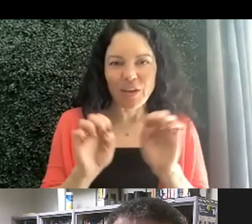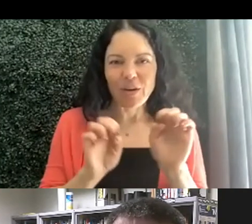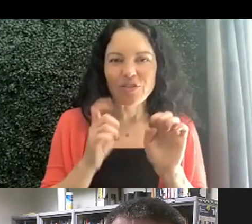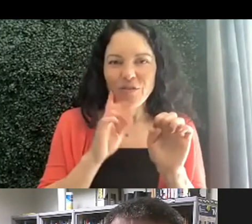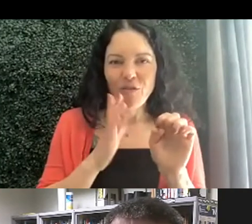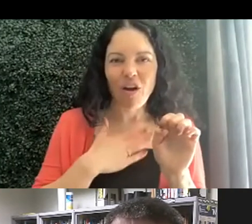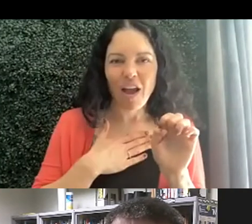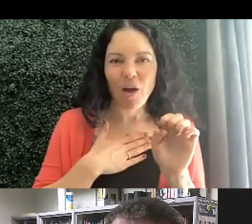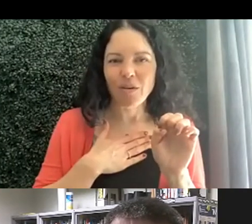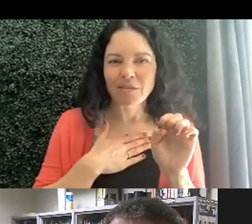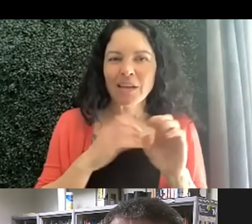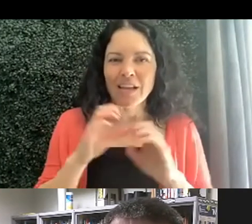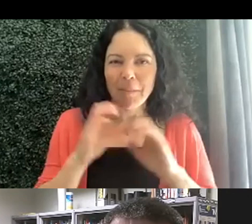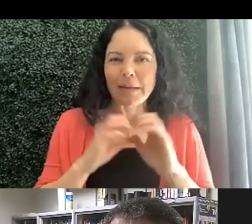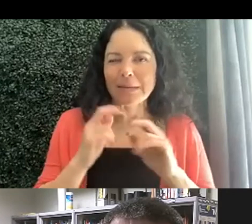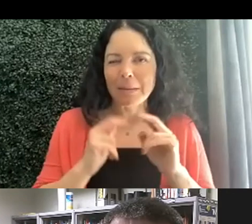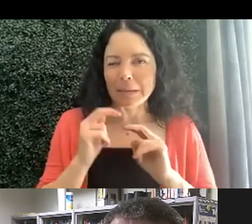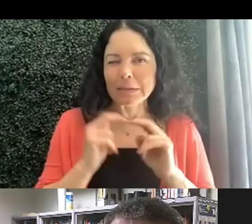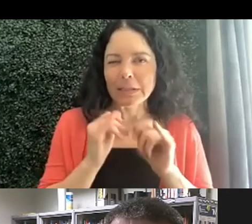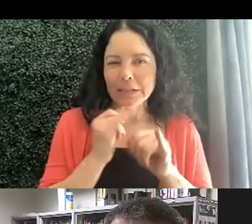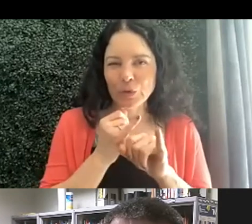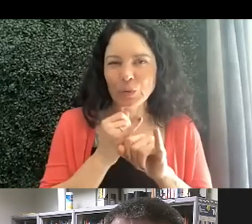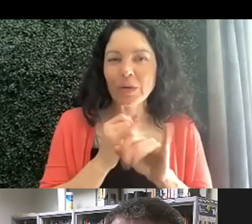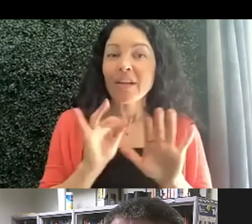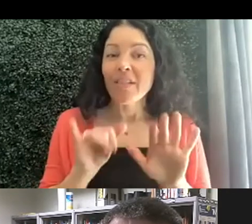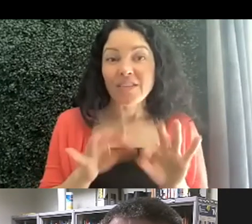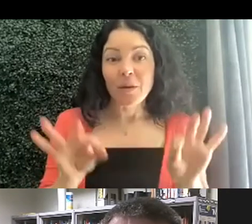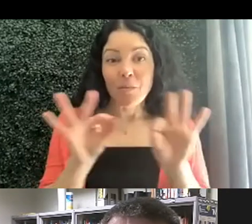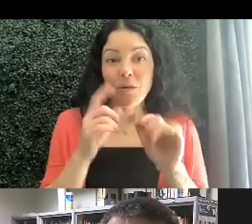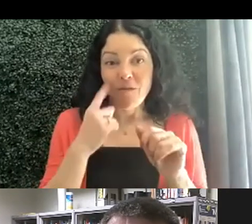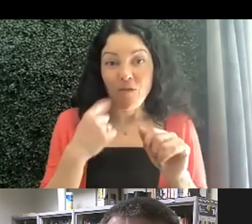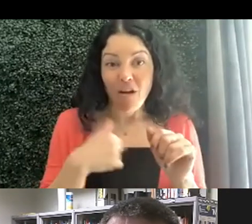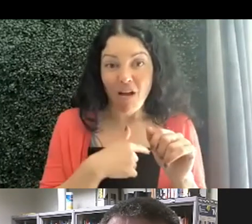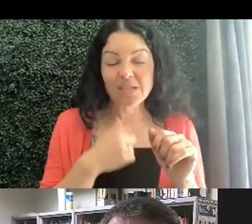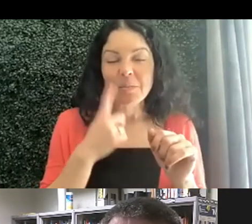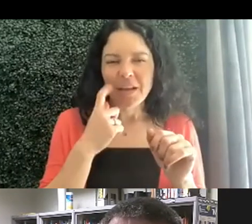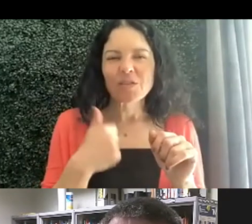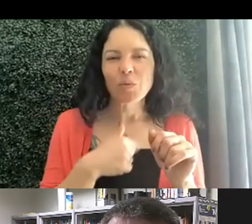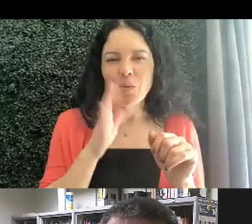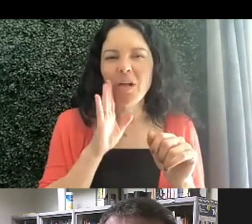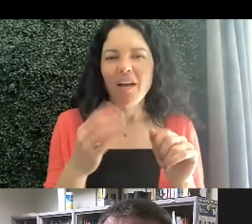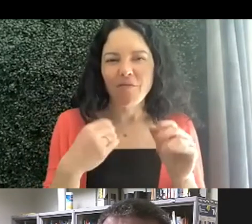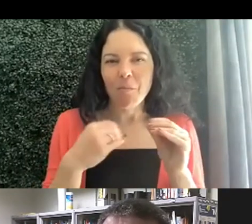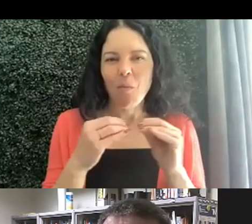Building Institute, and that's just so incredibly important for us because we're going to have more of these in the future.